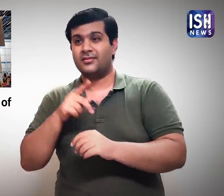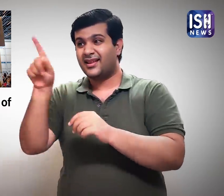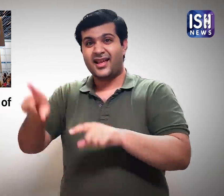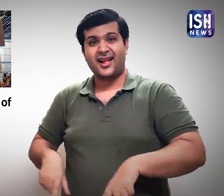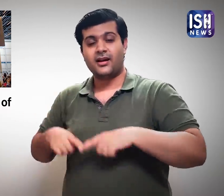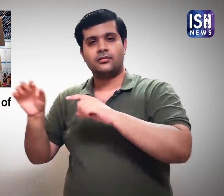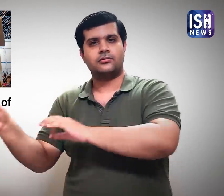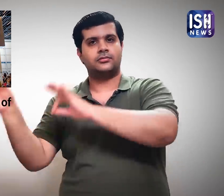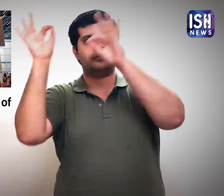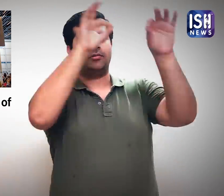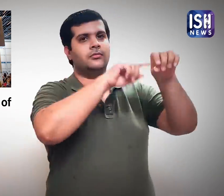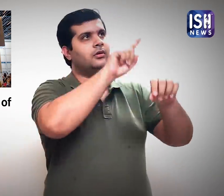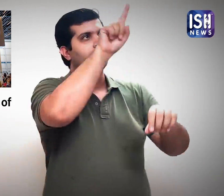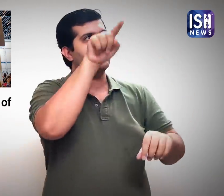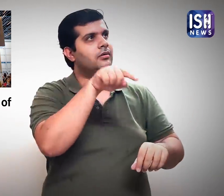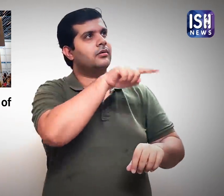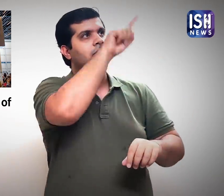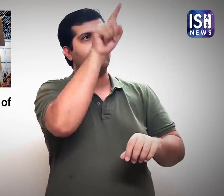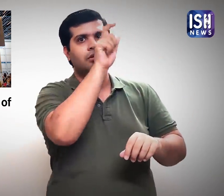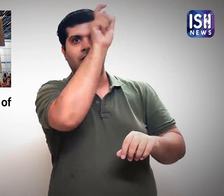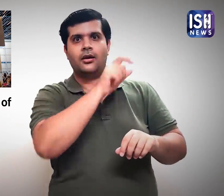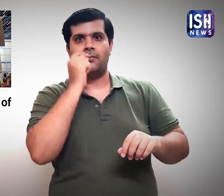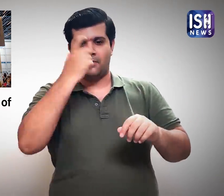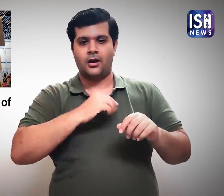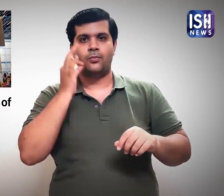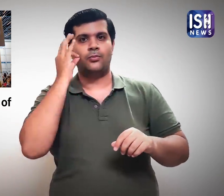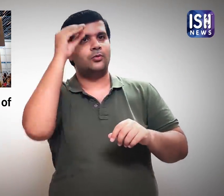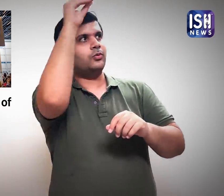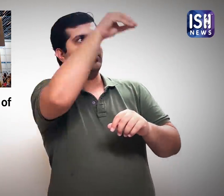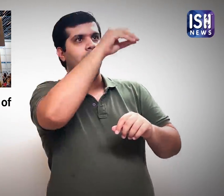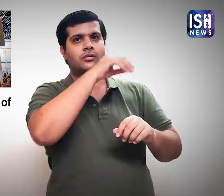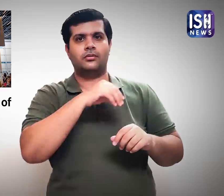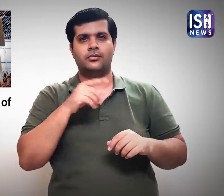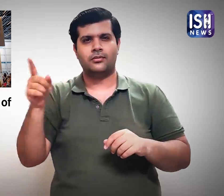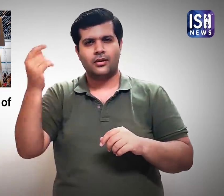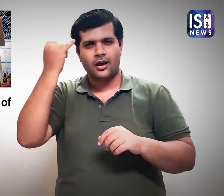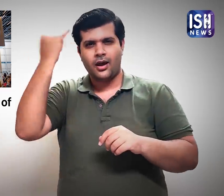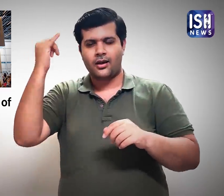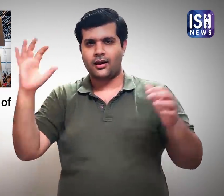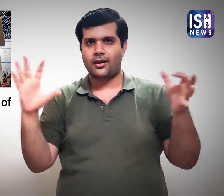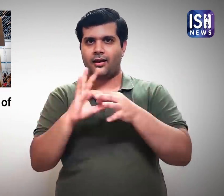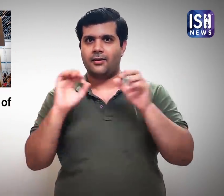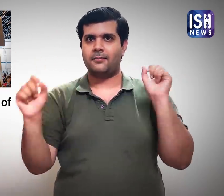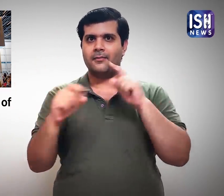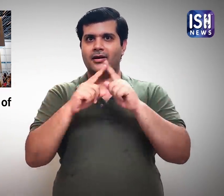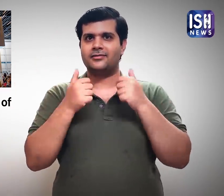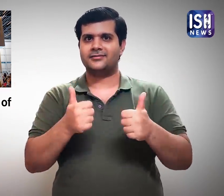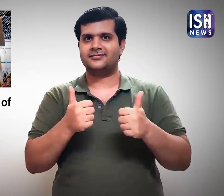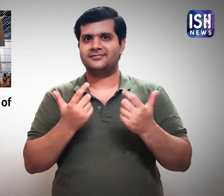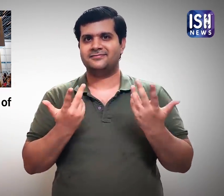The minutes of the clock symbolises the lives of the people in blue uniforms. Such a unique idea!